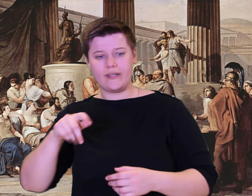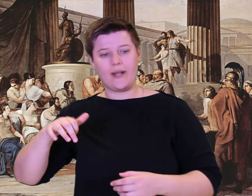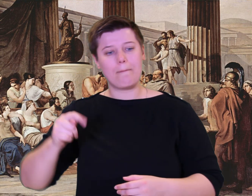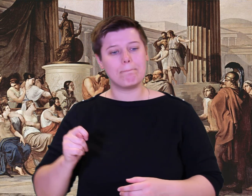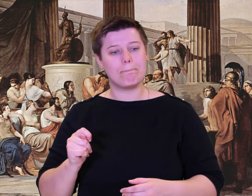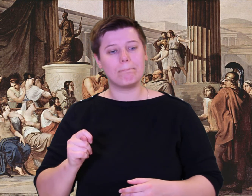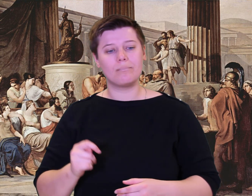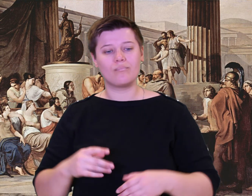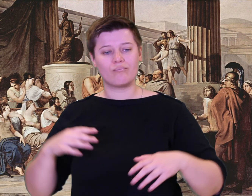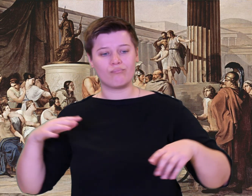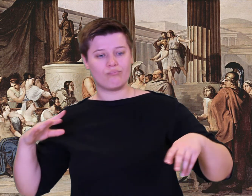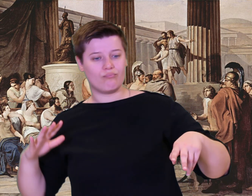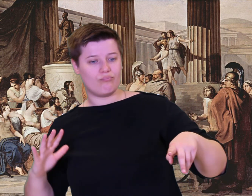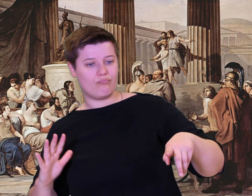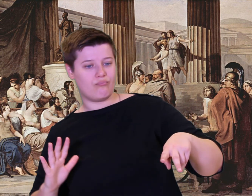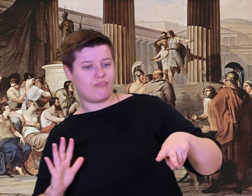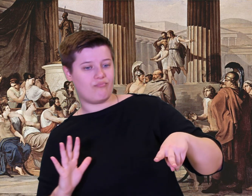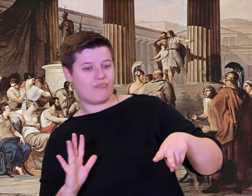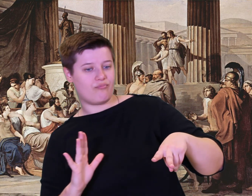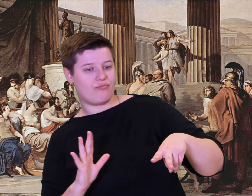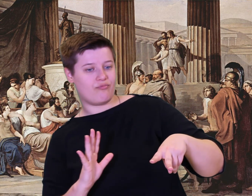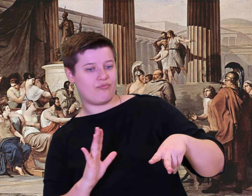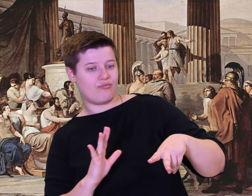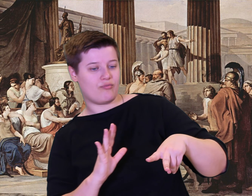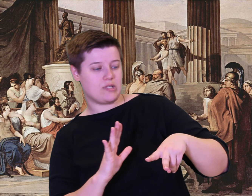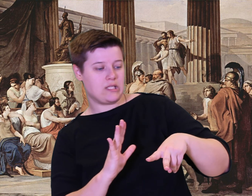glowed. I quickly snatched it from the fire.